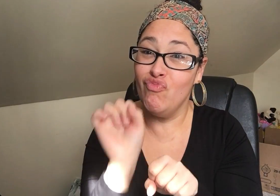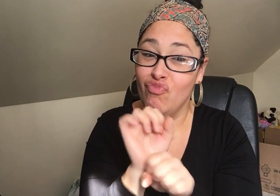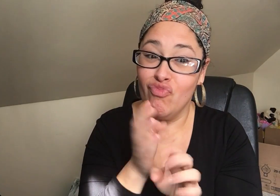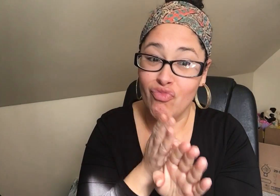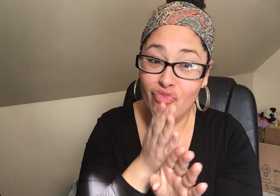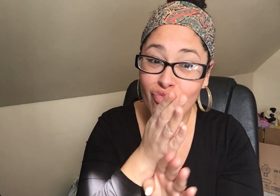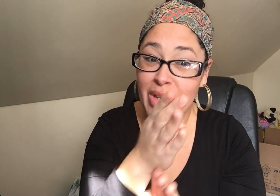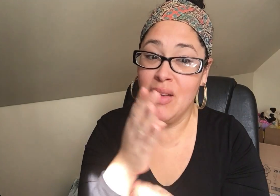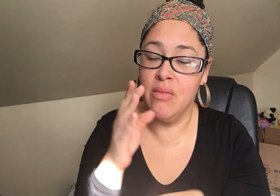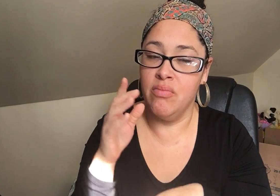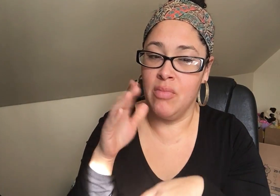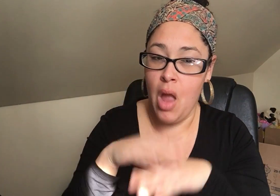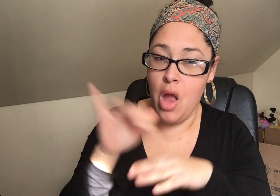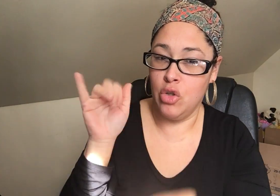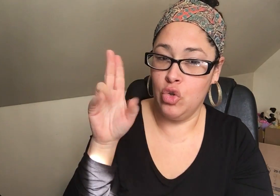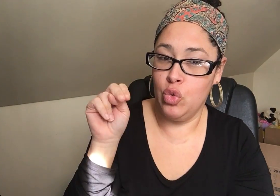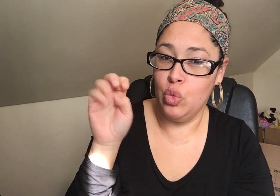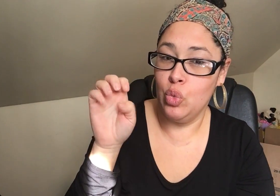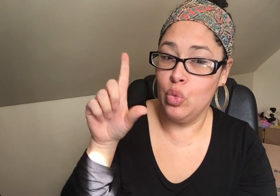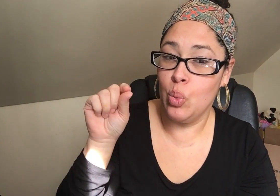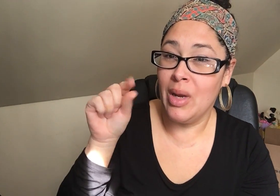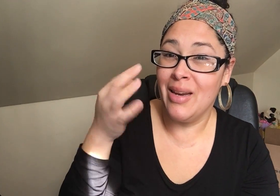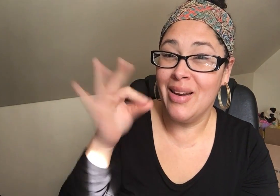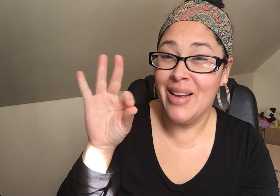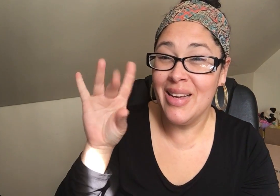She began her career on June 20, 1980.